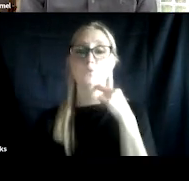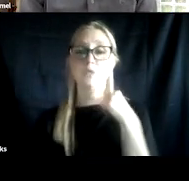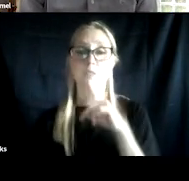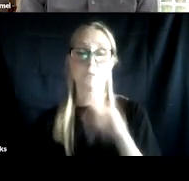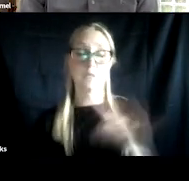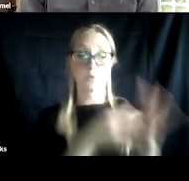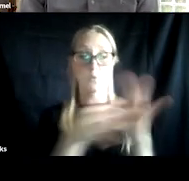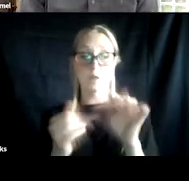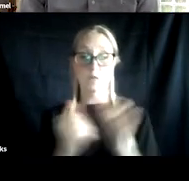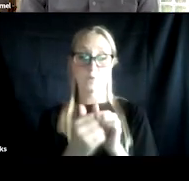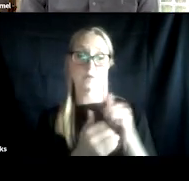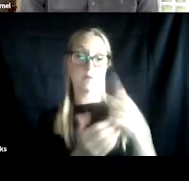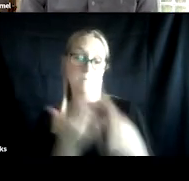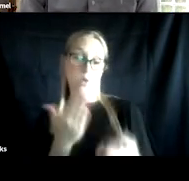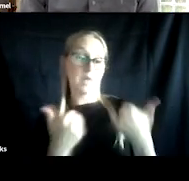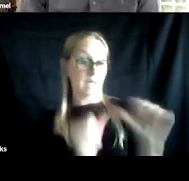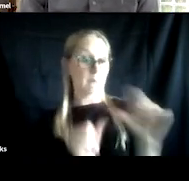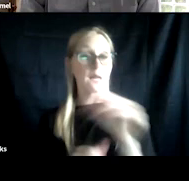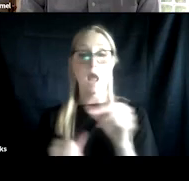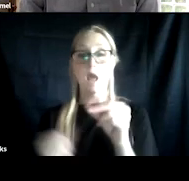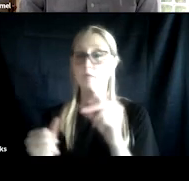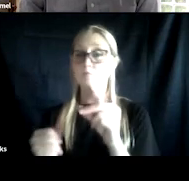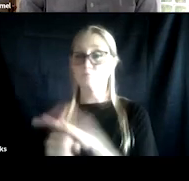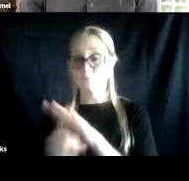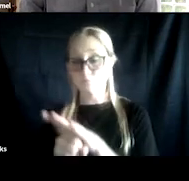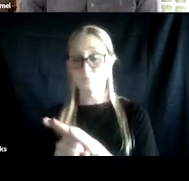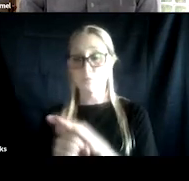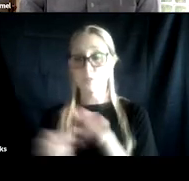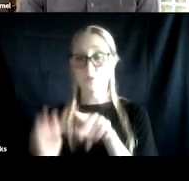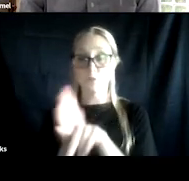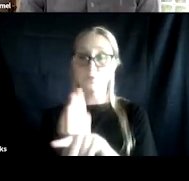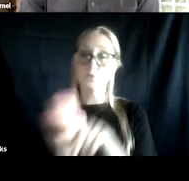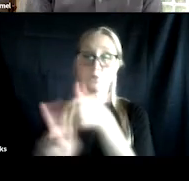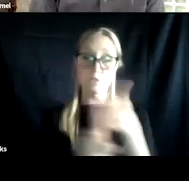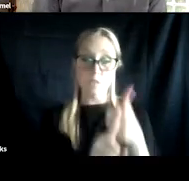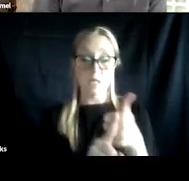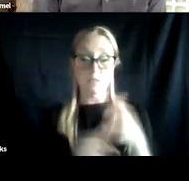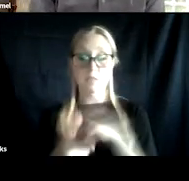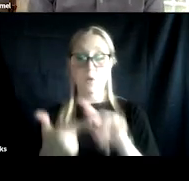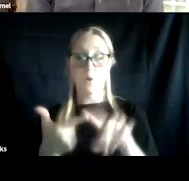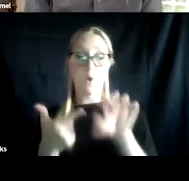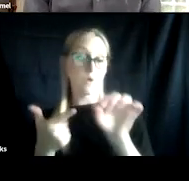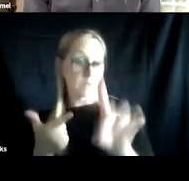with both attempted and completed suicides. Overdoses, both fatal and non-fatal, and homelessness.